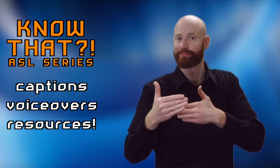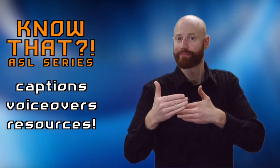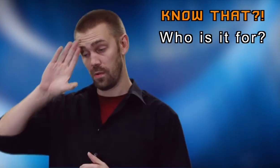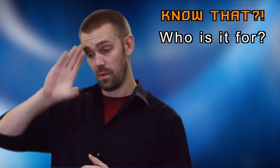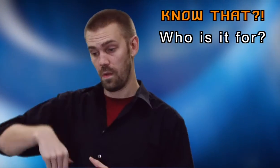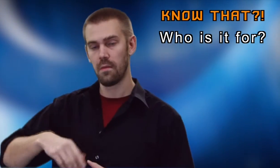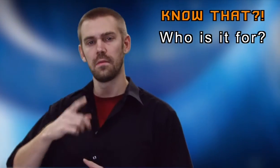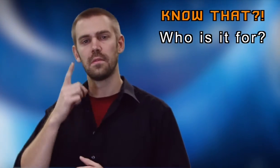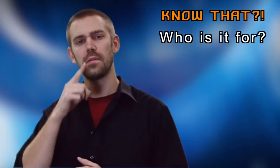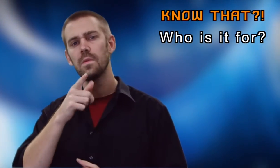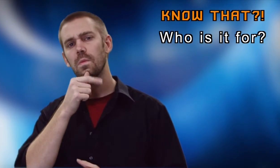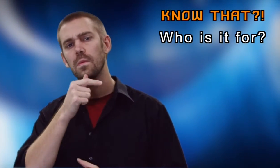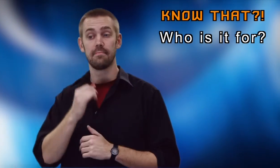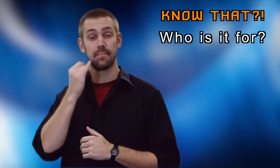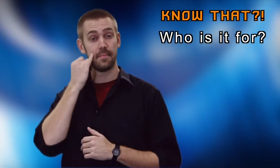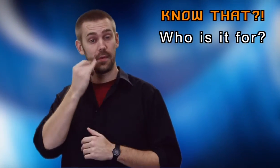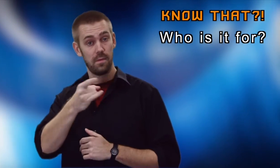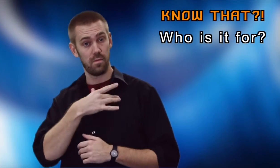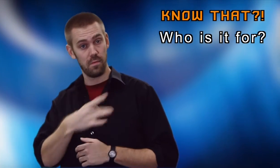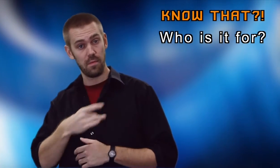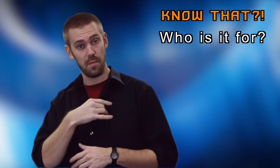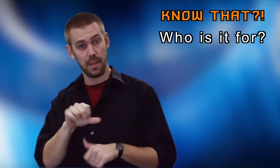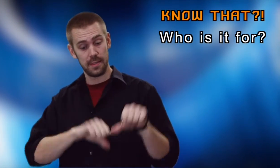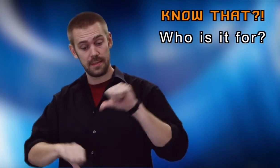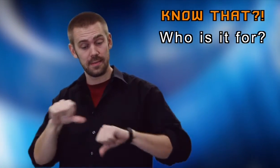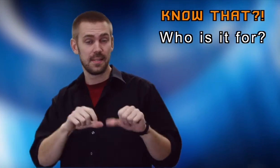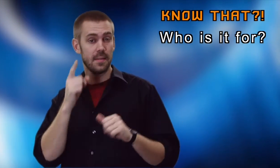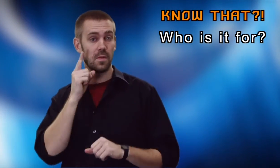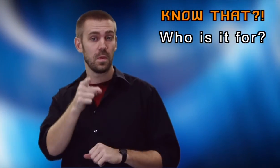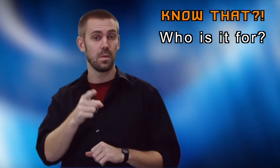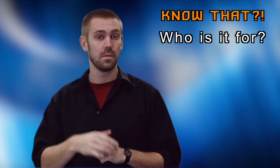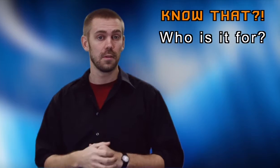So who is "KnowThat!?"for? Well, if you like science, it's for you.